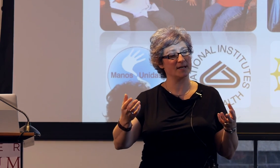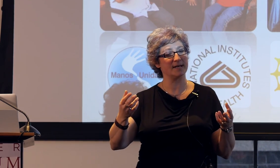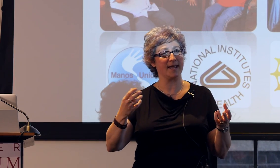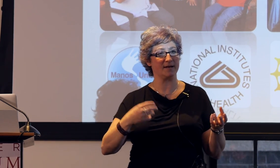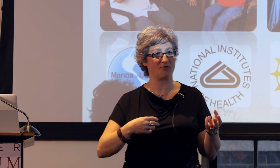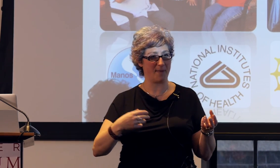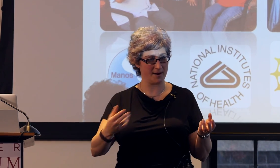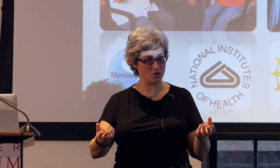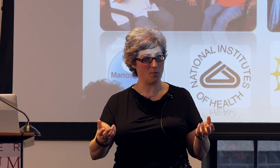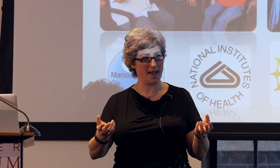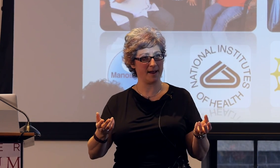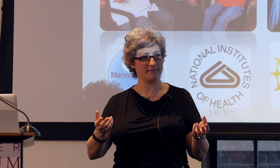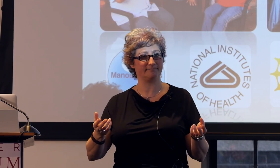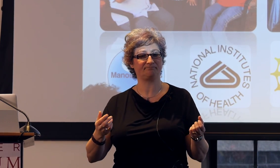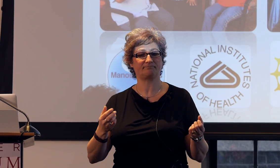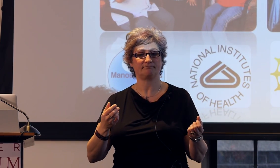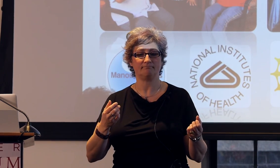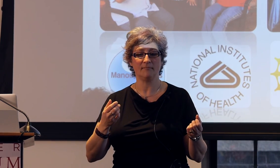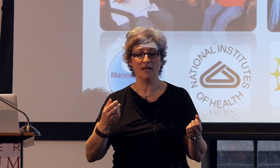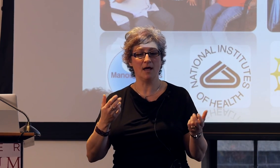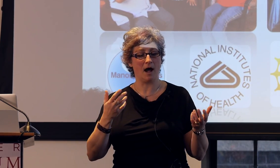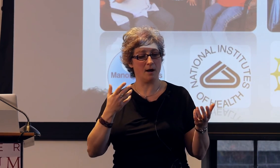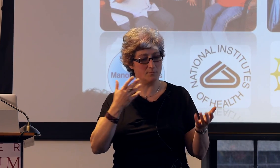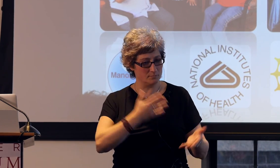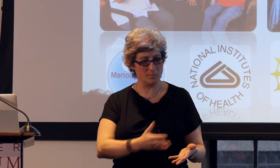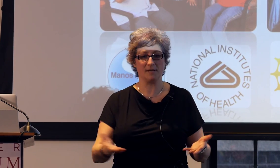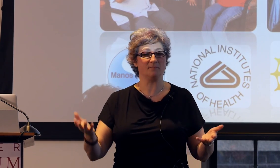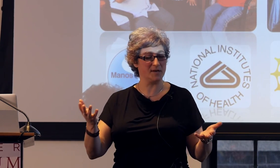in a grammatical way, we did replicate that,